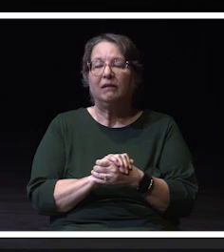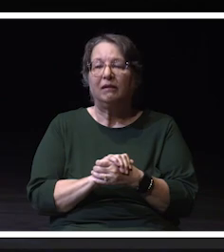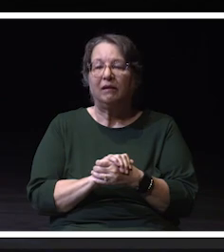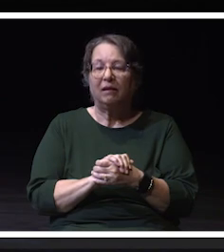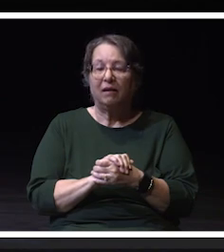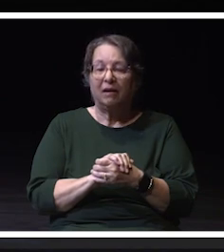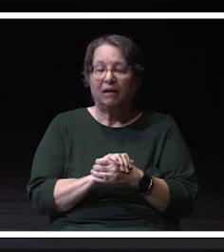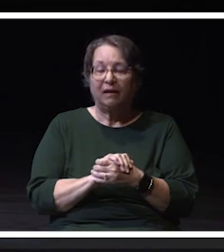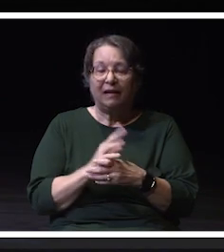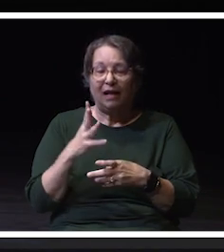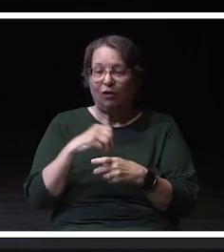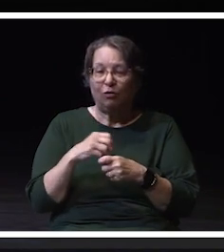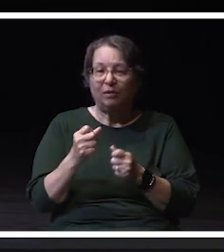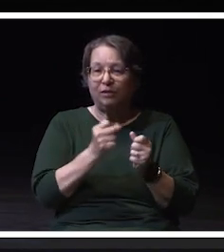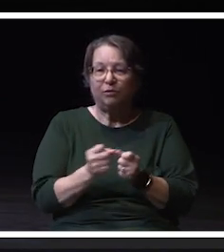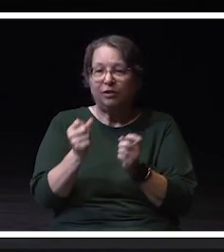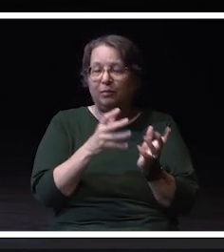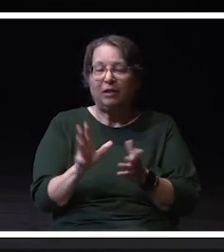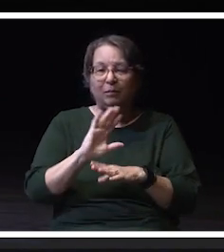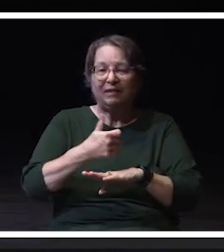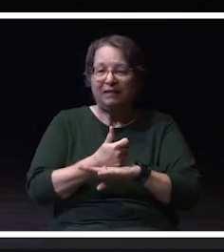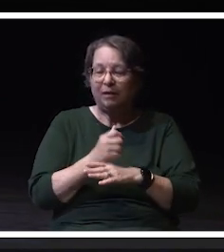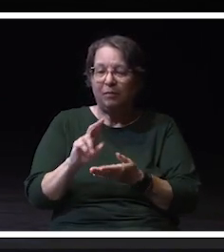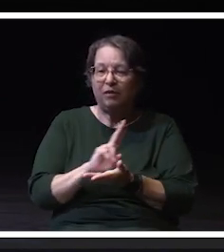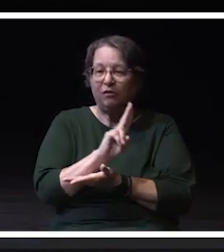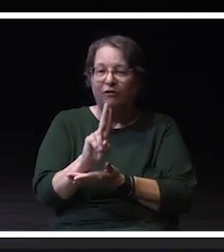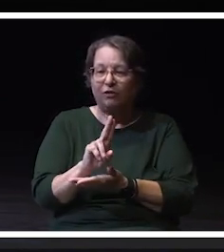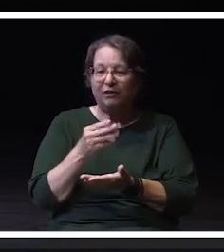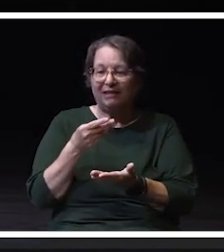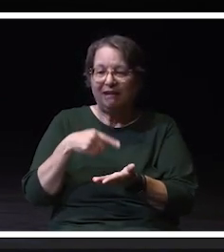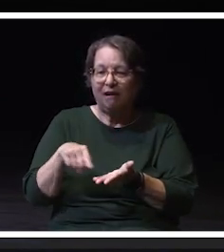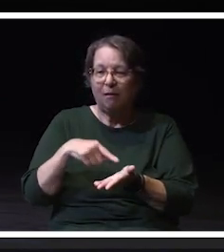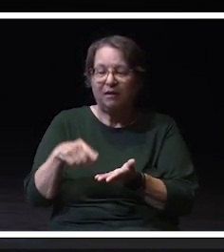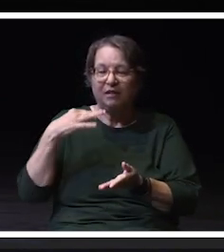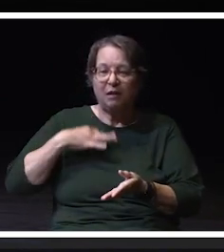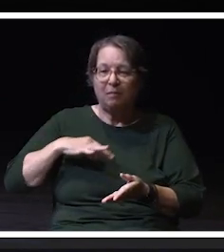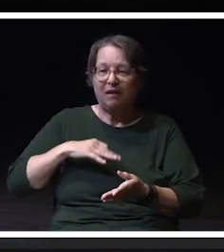we established a University Compensation and Benefits Committee.